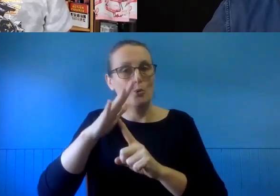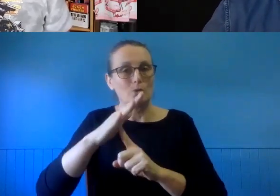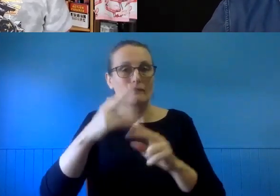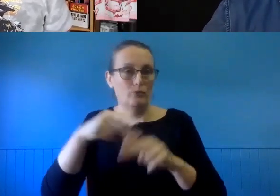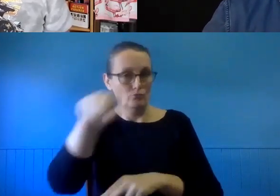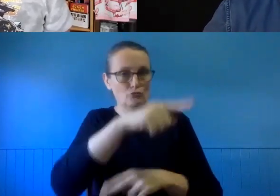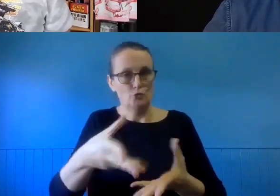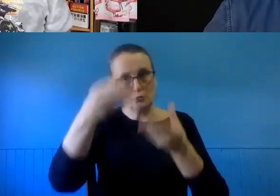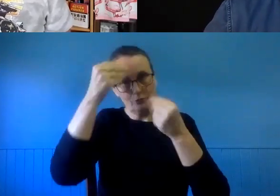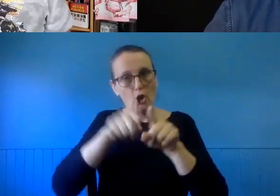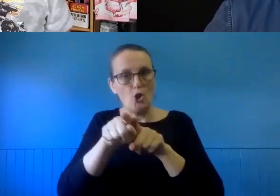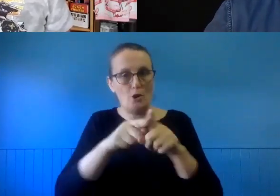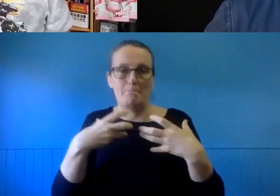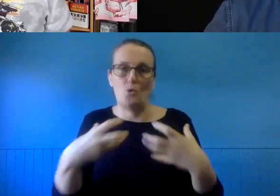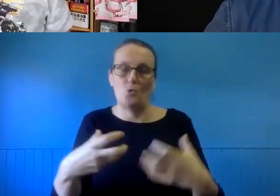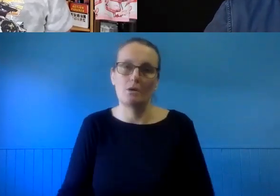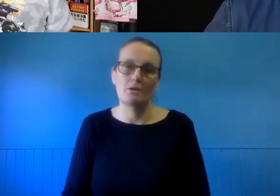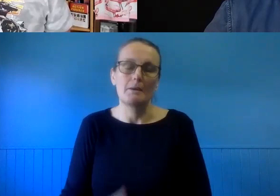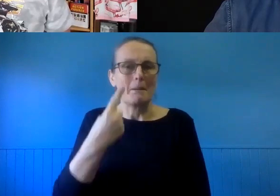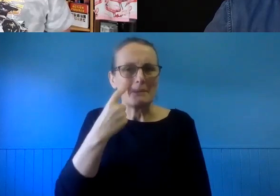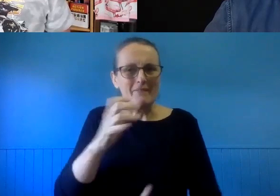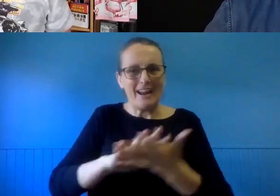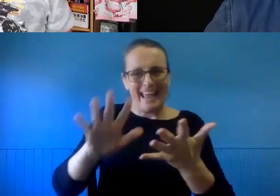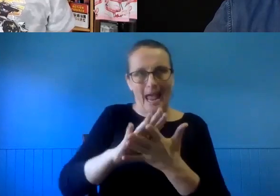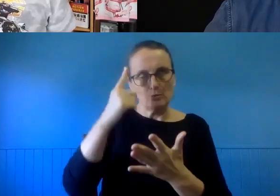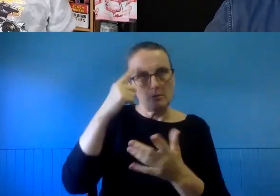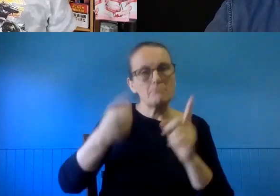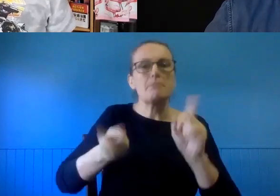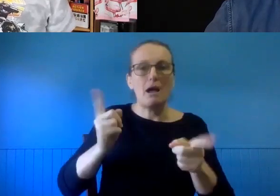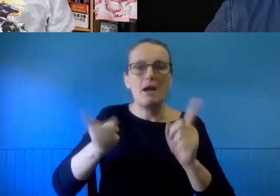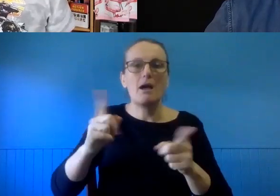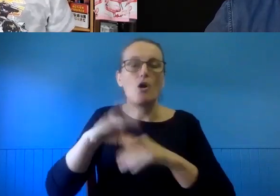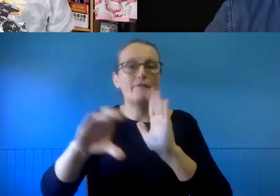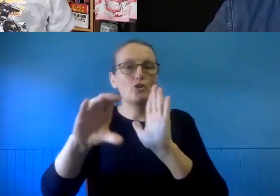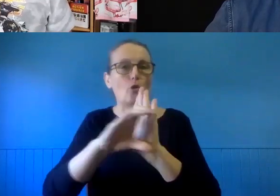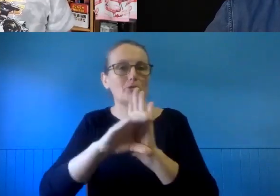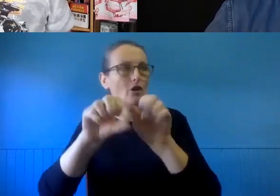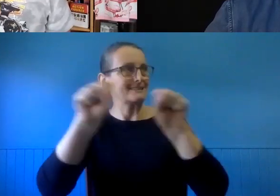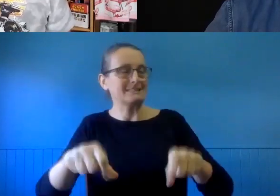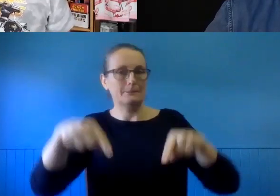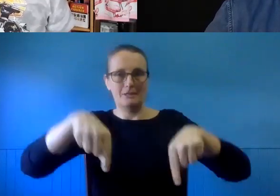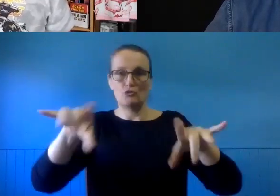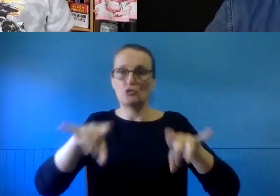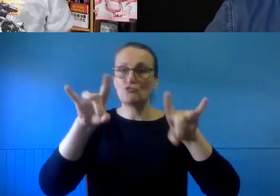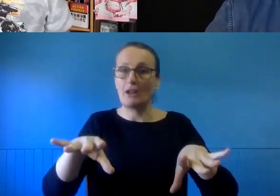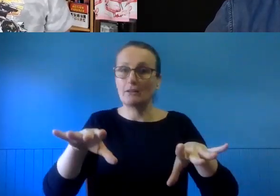about. And find ways to educate themselves about the copyright system in Australia. It is there for artists.